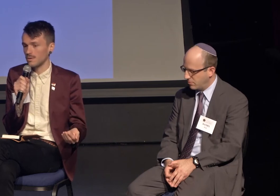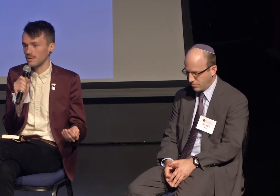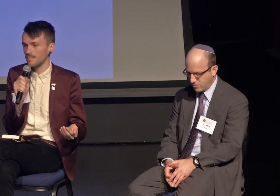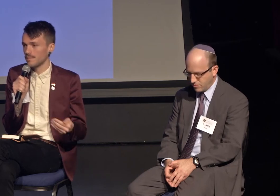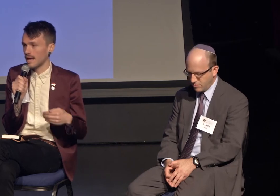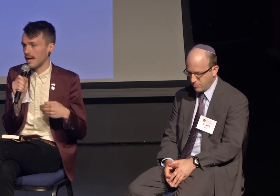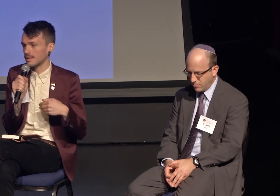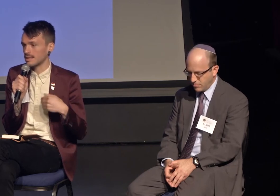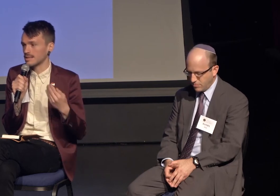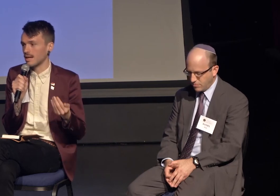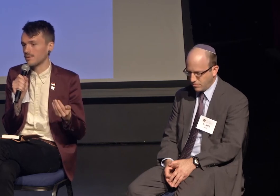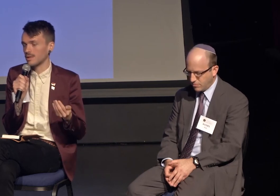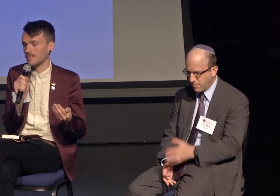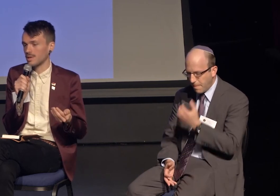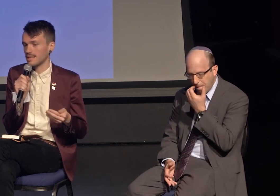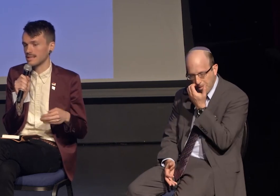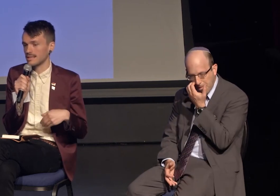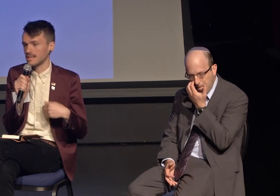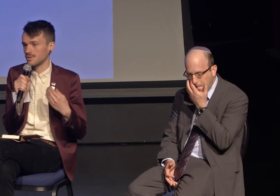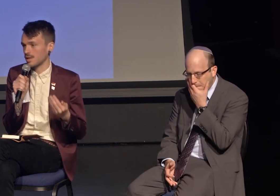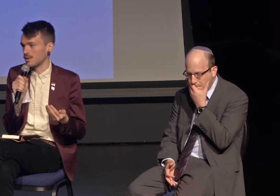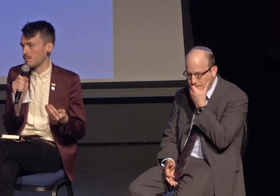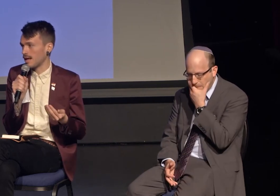and discover in the process, their shared humanity